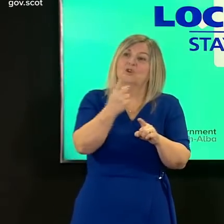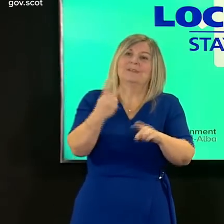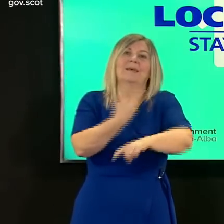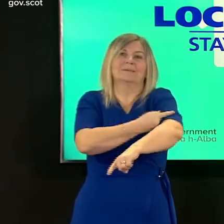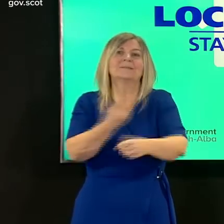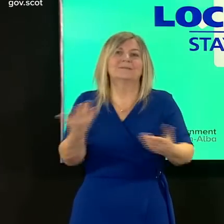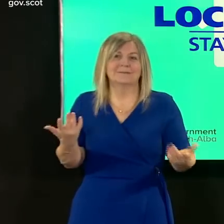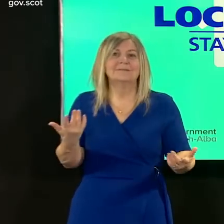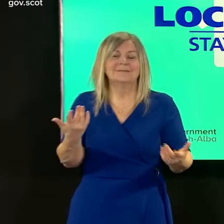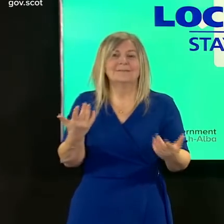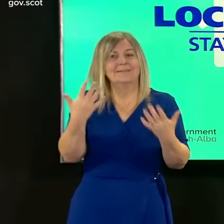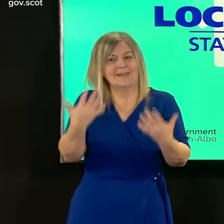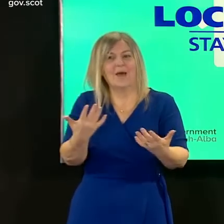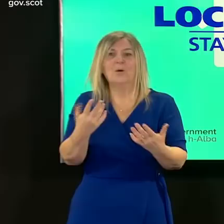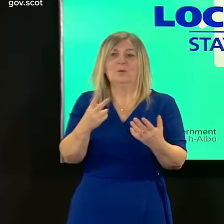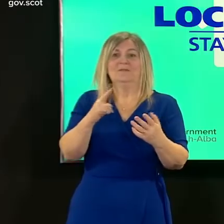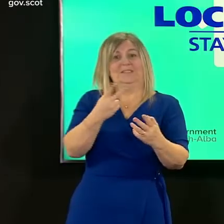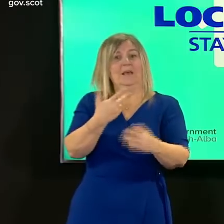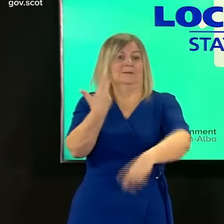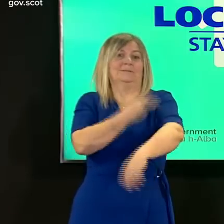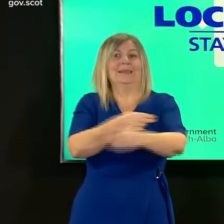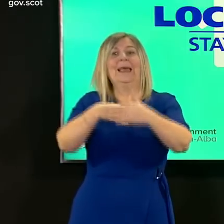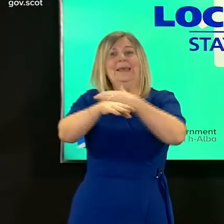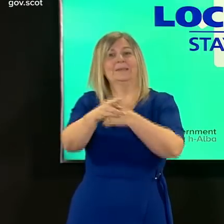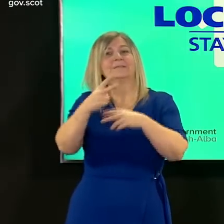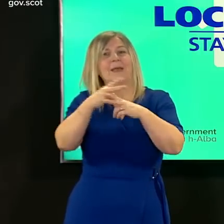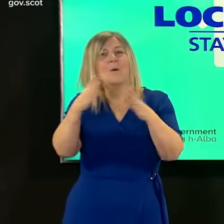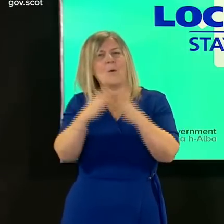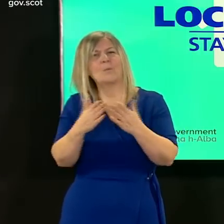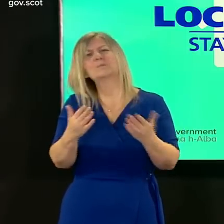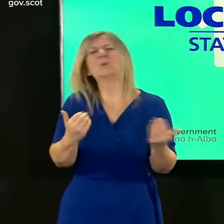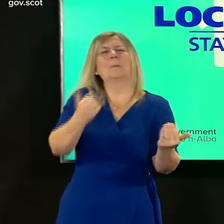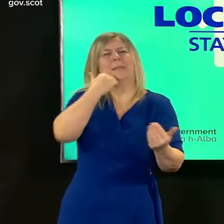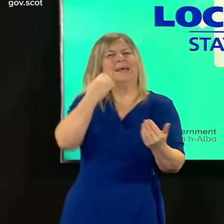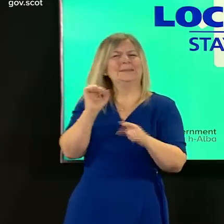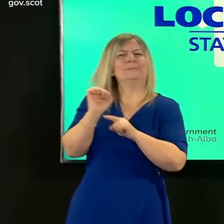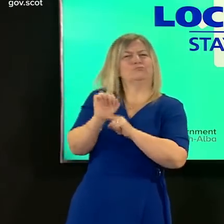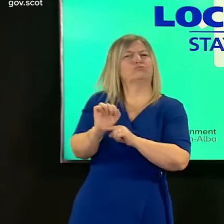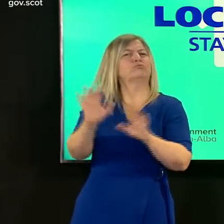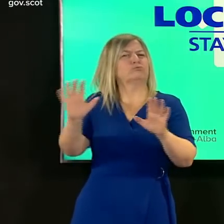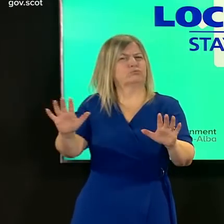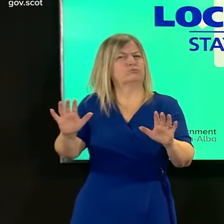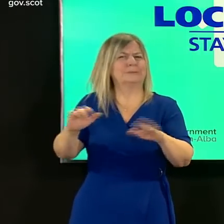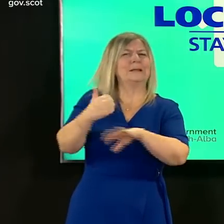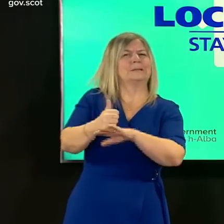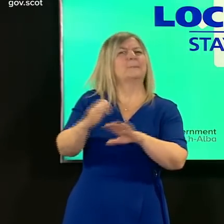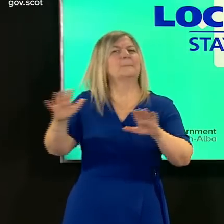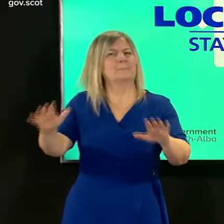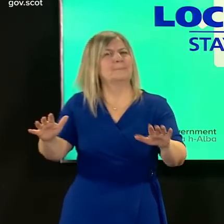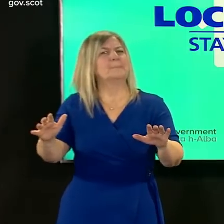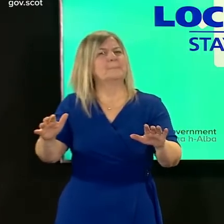to care homes to provide residents and staff with the second final vaccination in order to complete